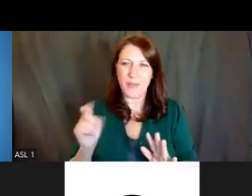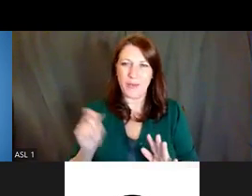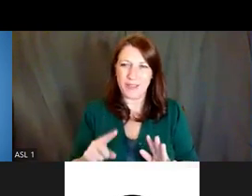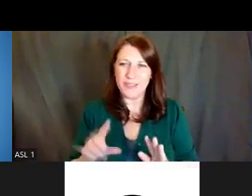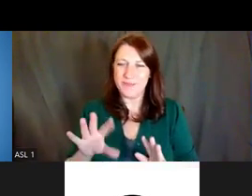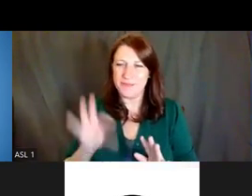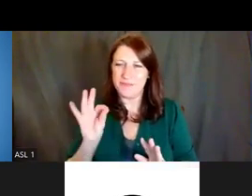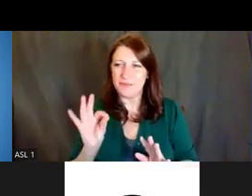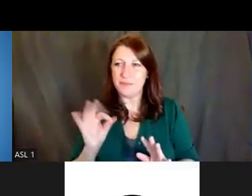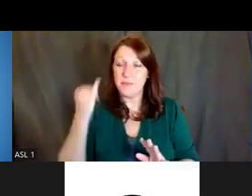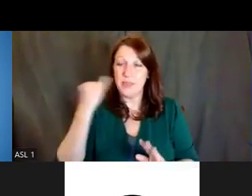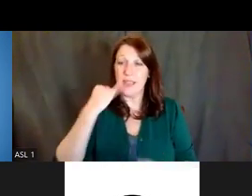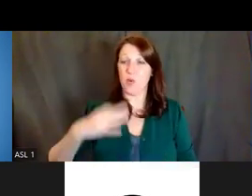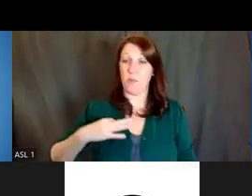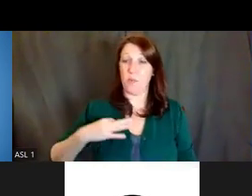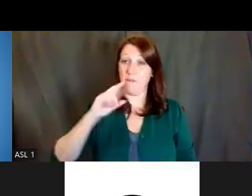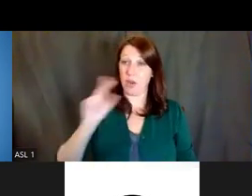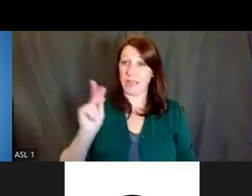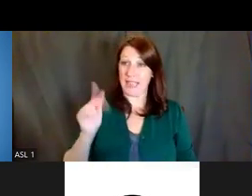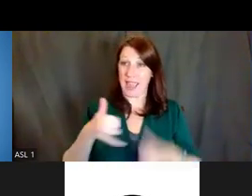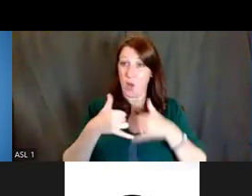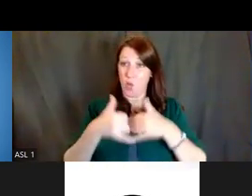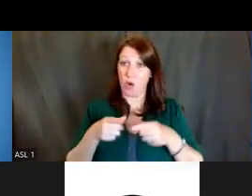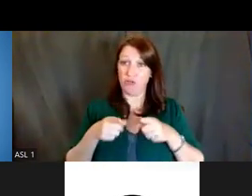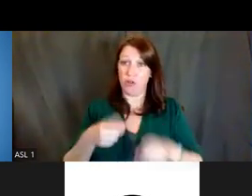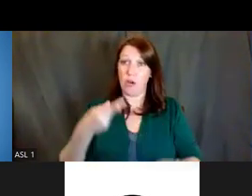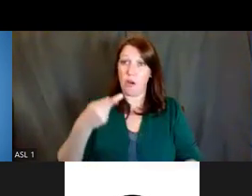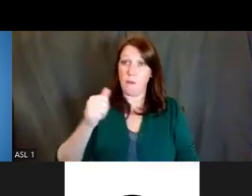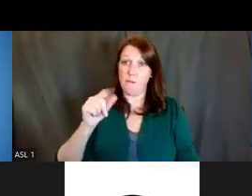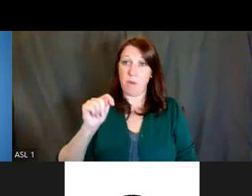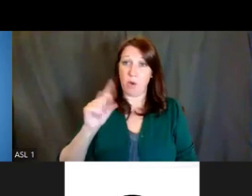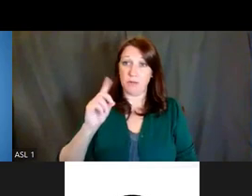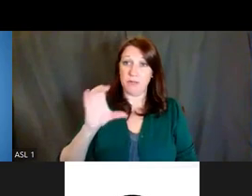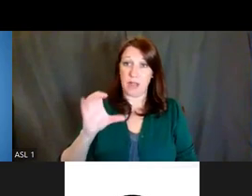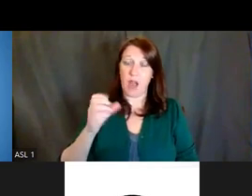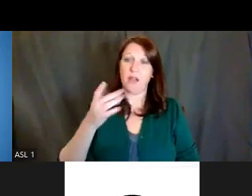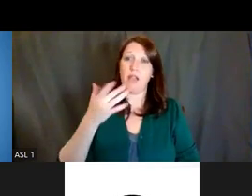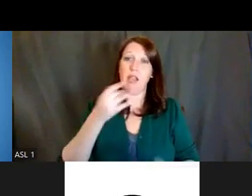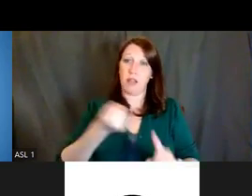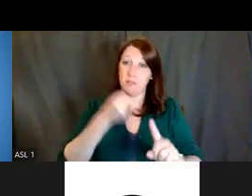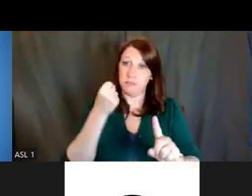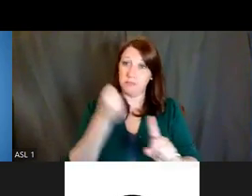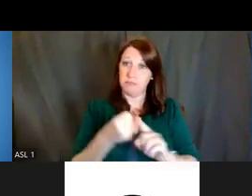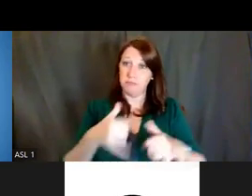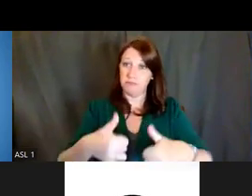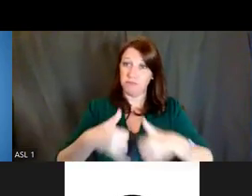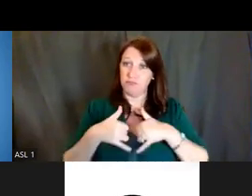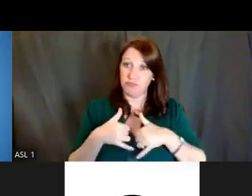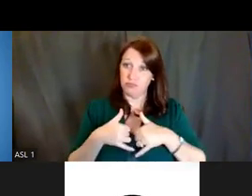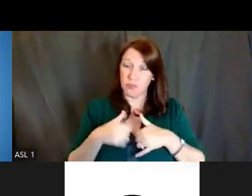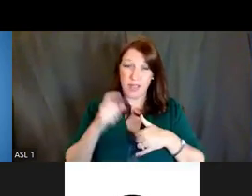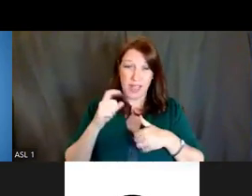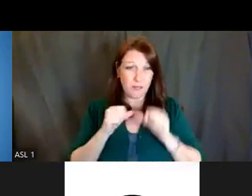If you apply for a K-award during your postdoc and are fortunate enough to receive that award, do you need to stay with that university?